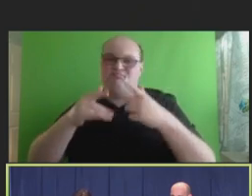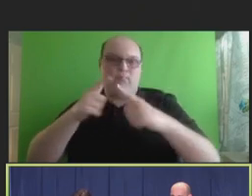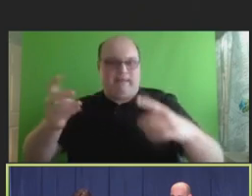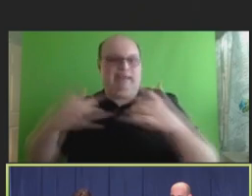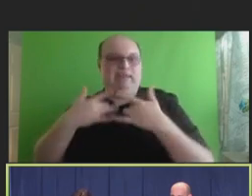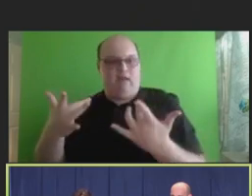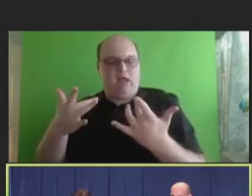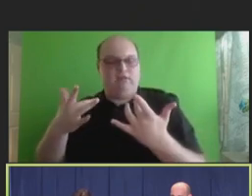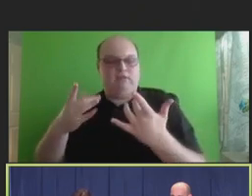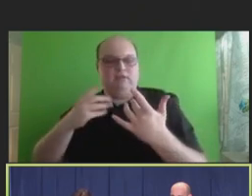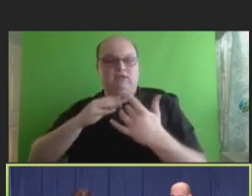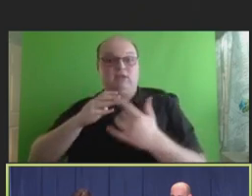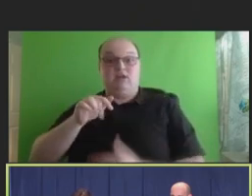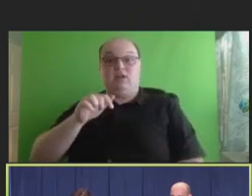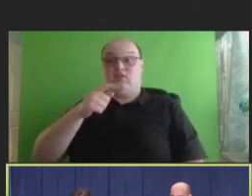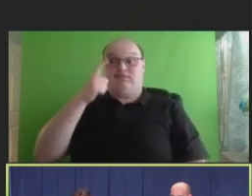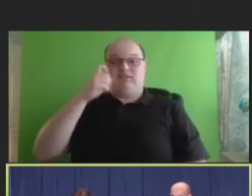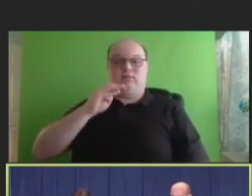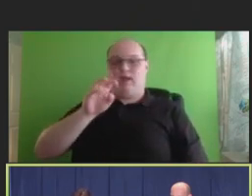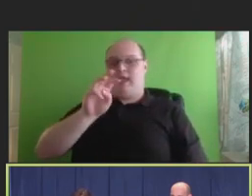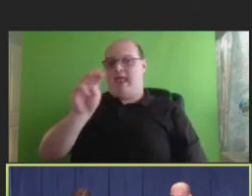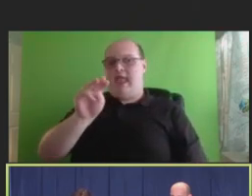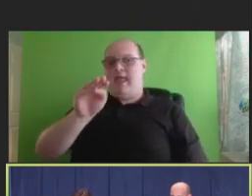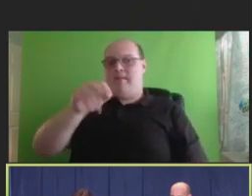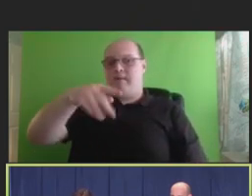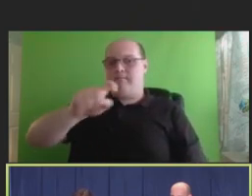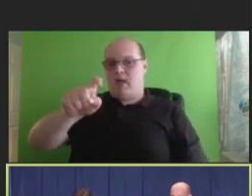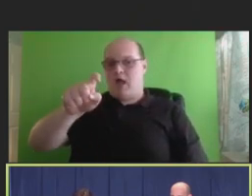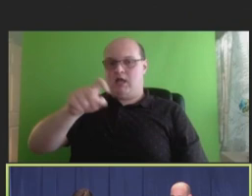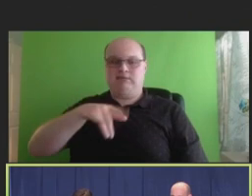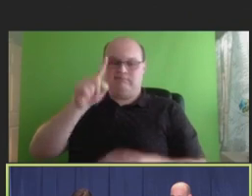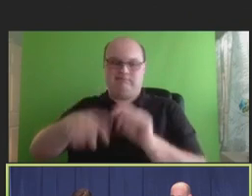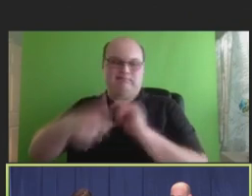around mpox, so we can't forget about mpox. Many people we are talking at the break, many